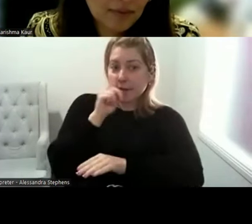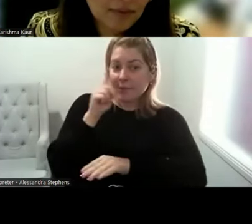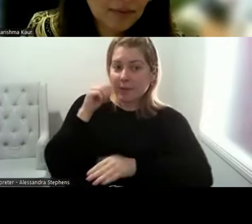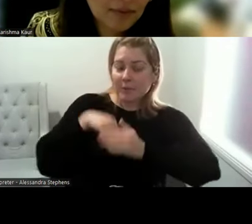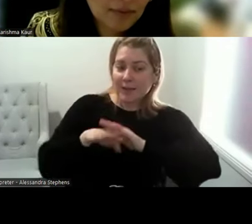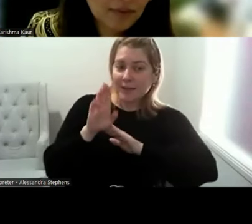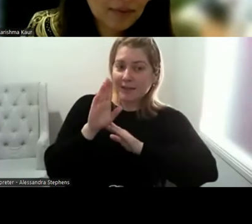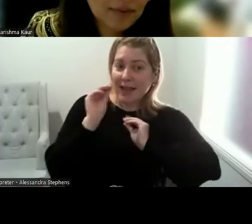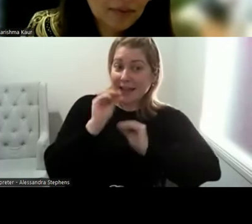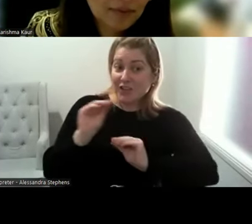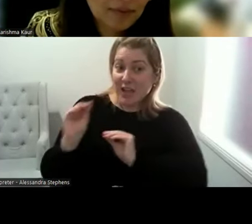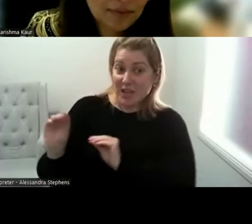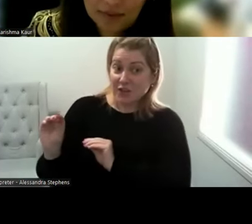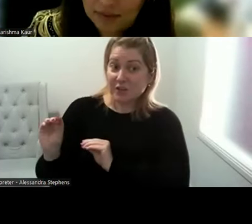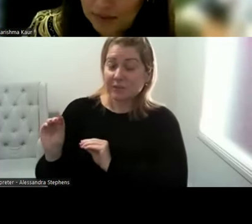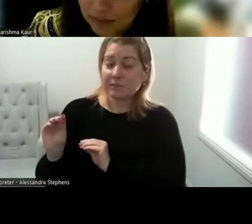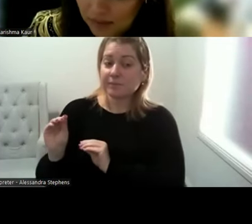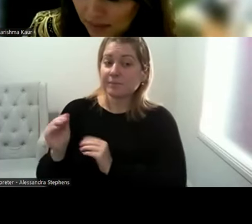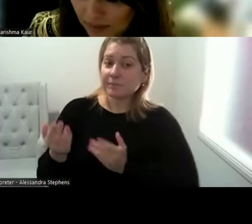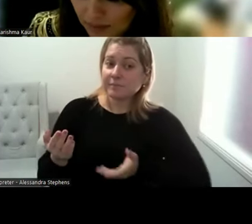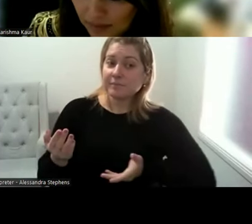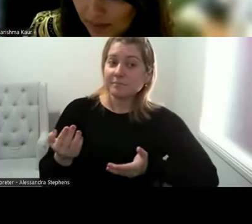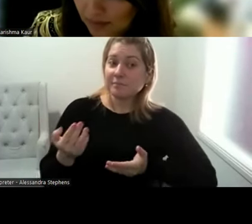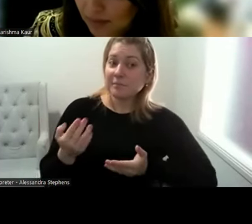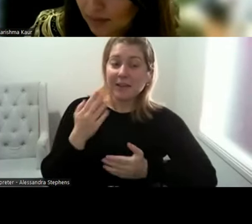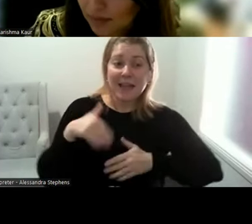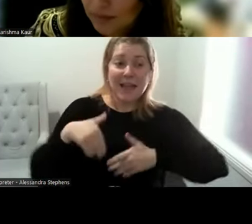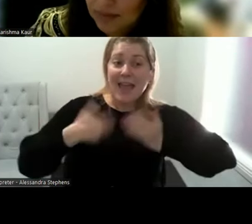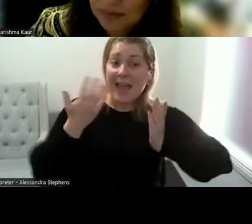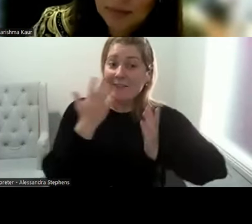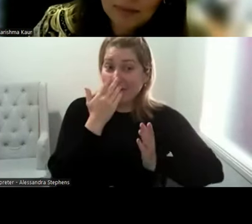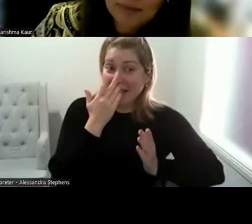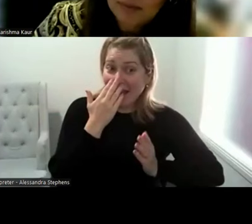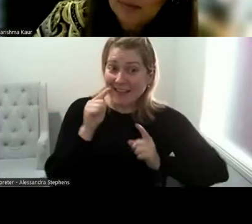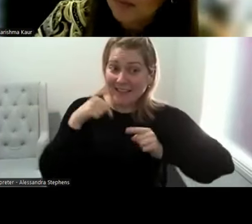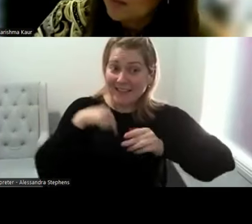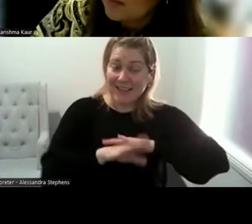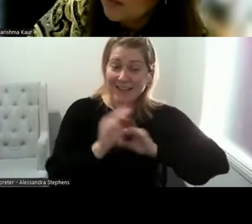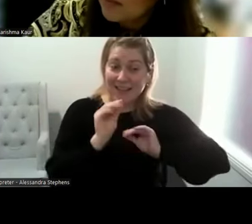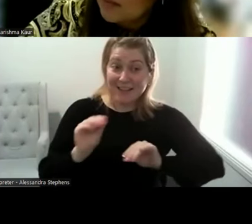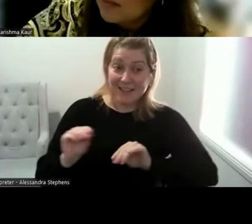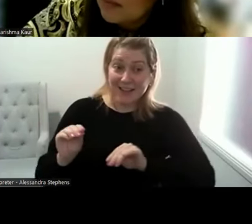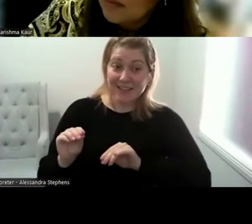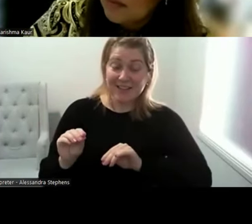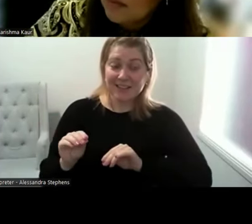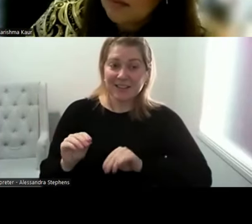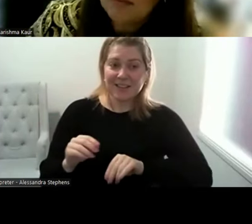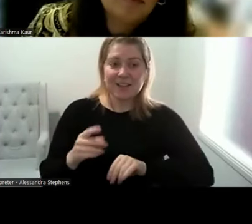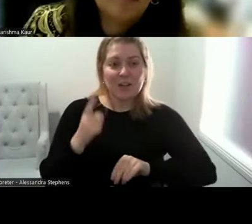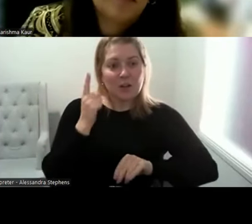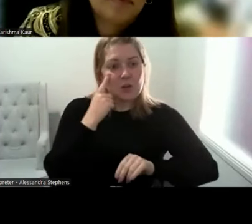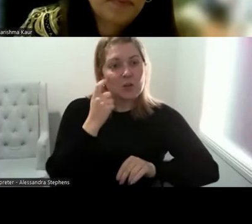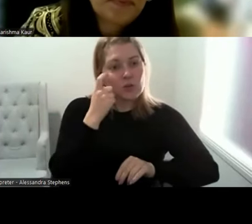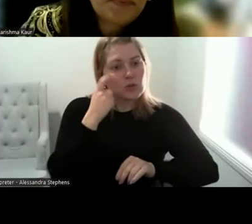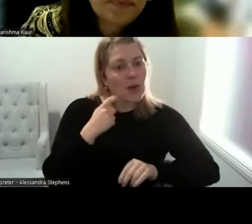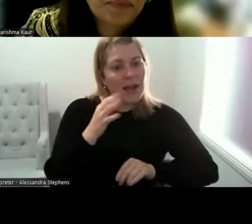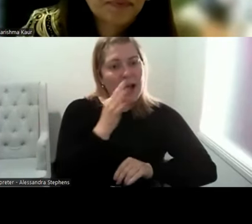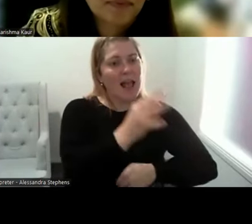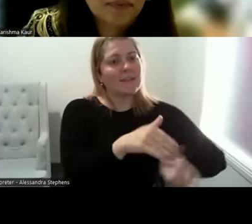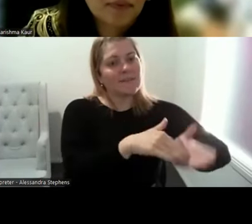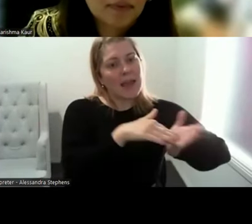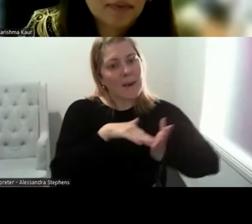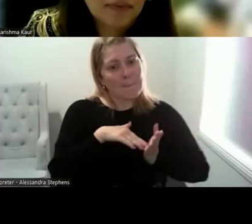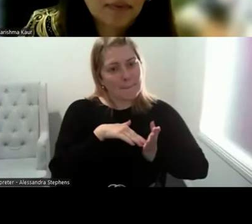really it's for every age in that education. Look at bringing somebody in. For young people.